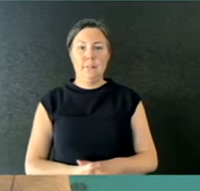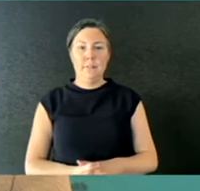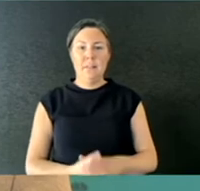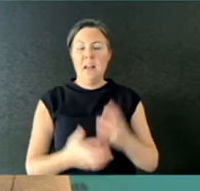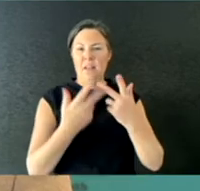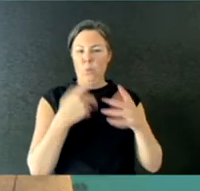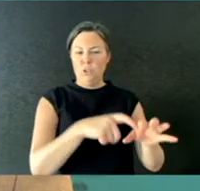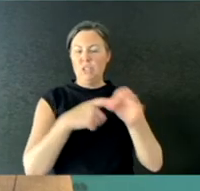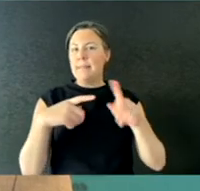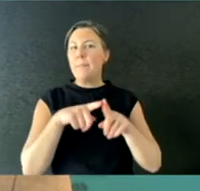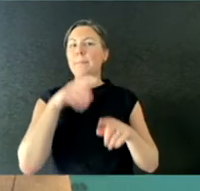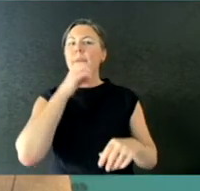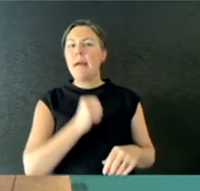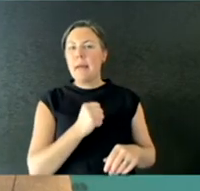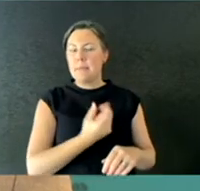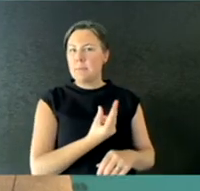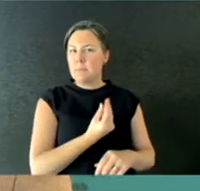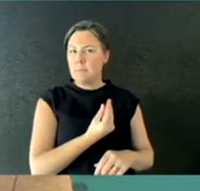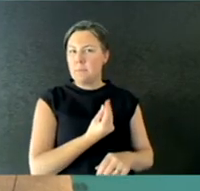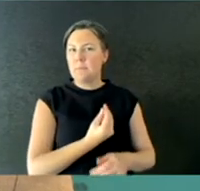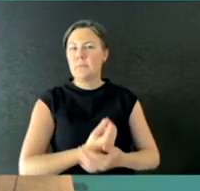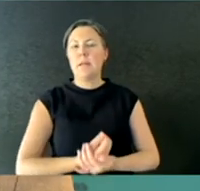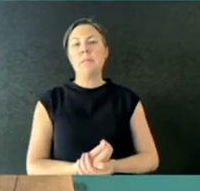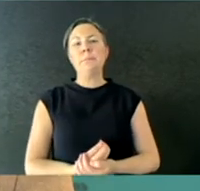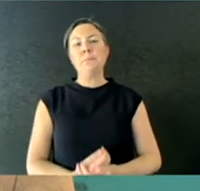the number of positive cases that we're seeing?